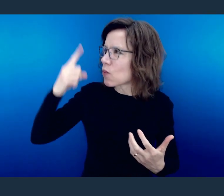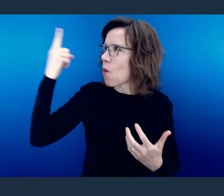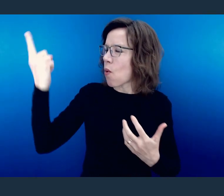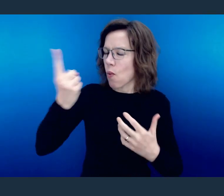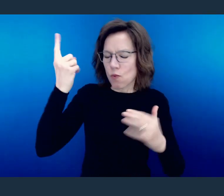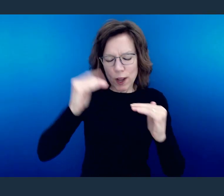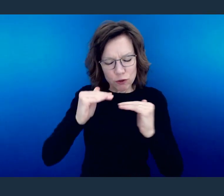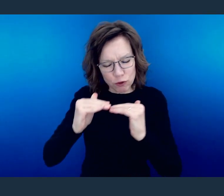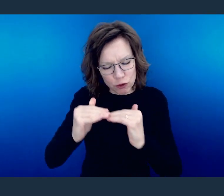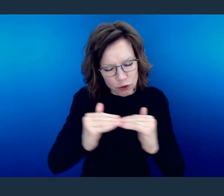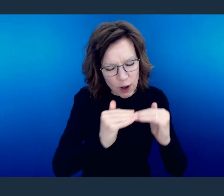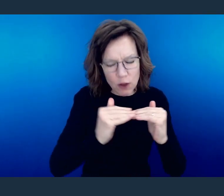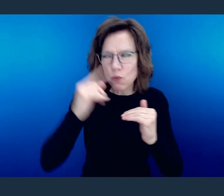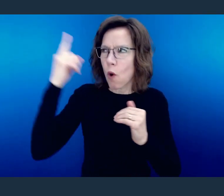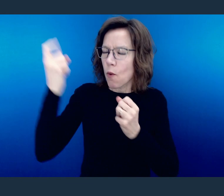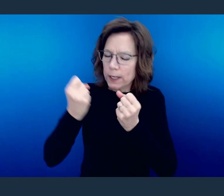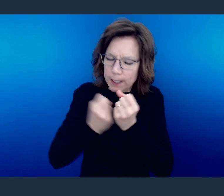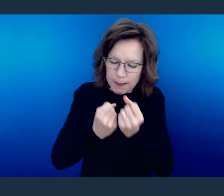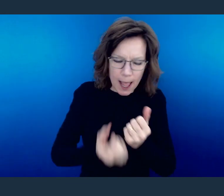And we thank You for being a justifying God.